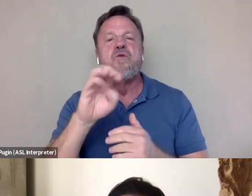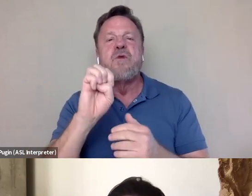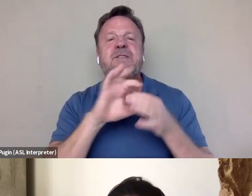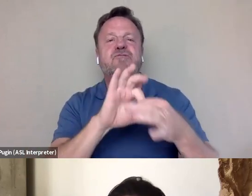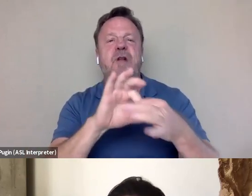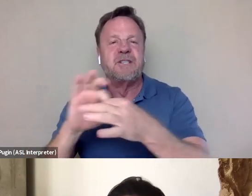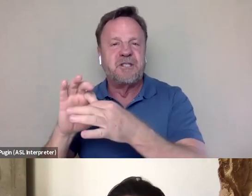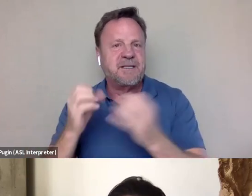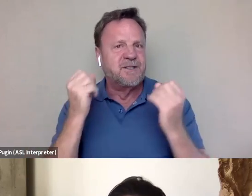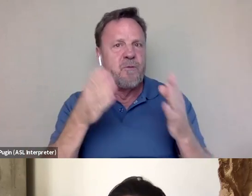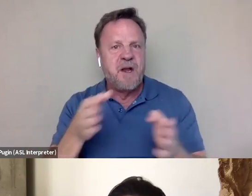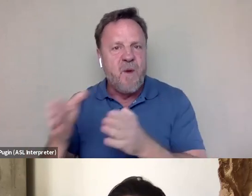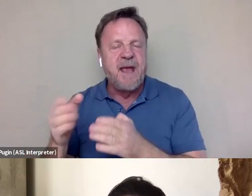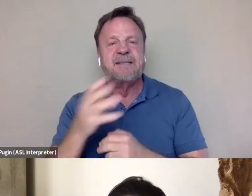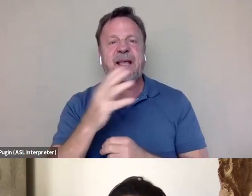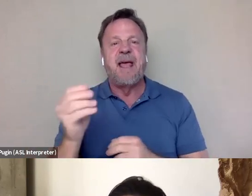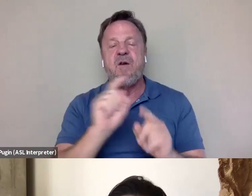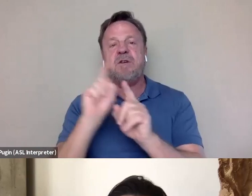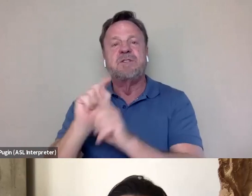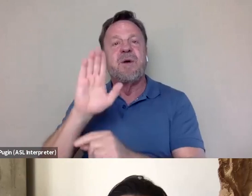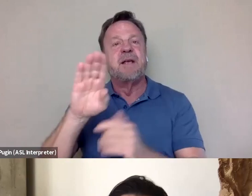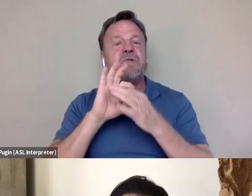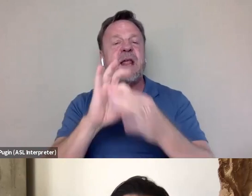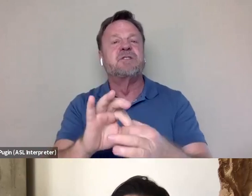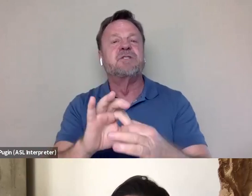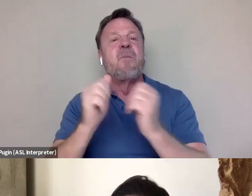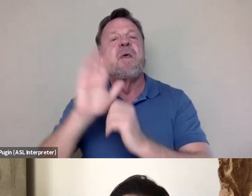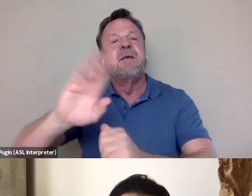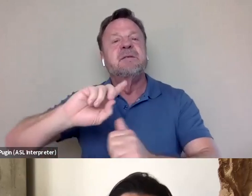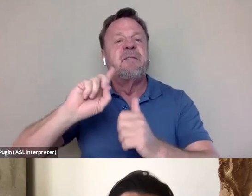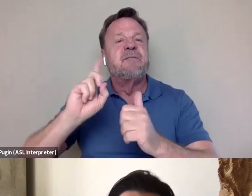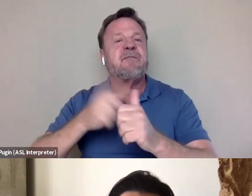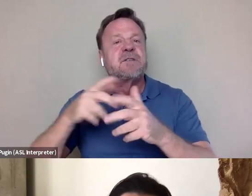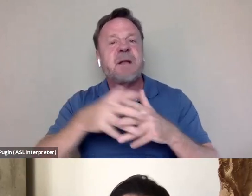And also his relationship with his first American girlfriend,